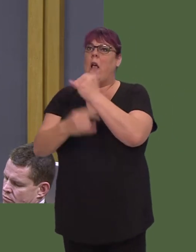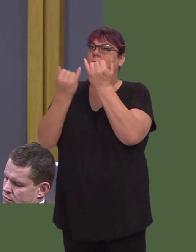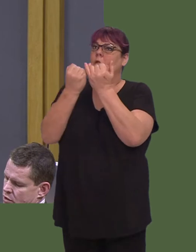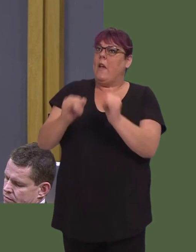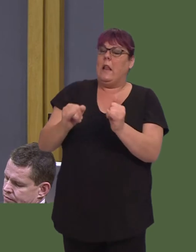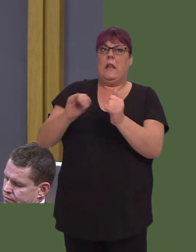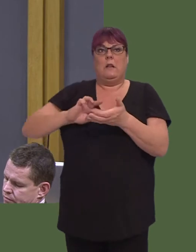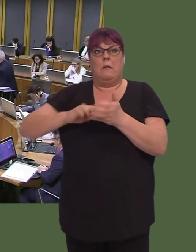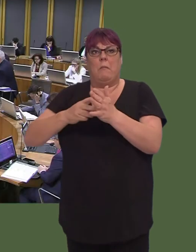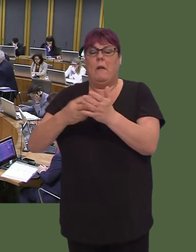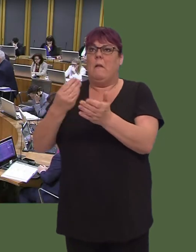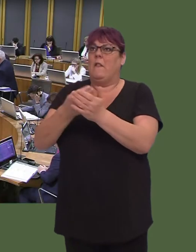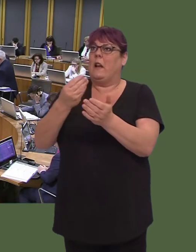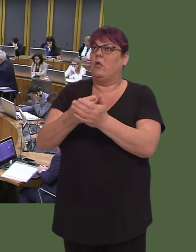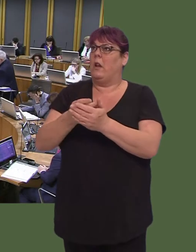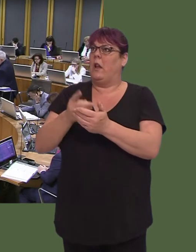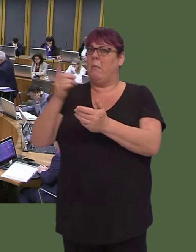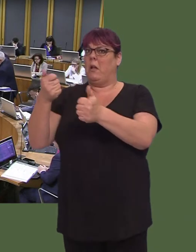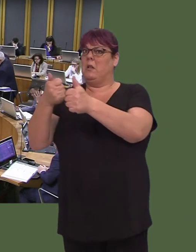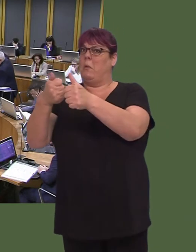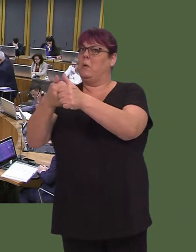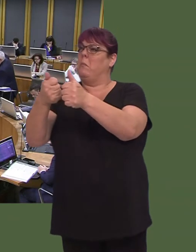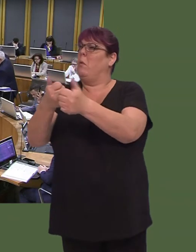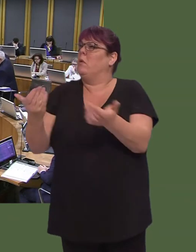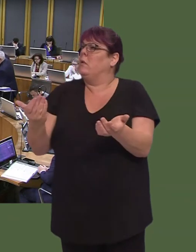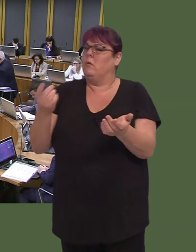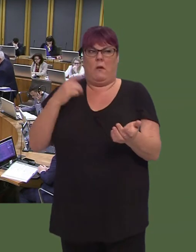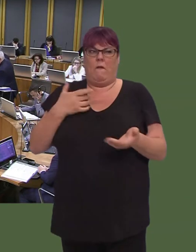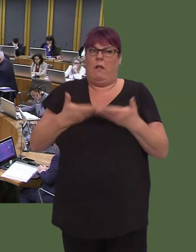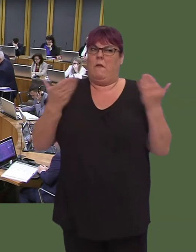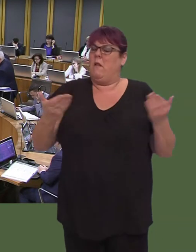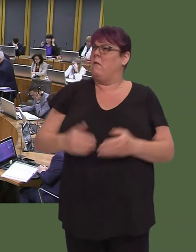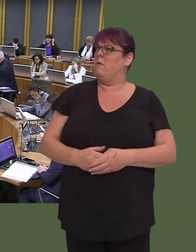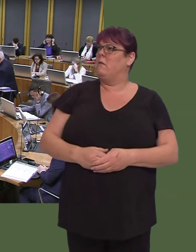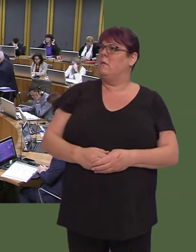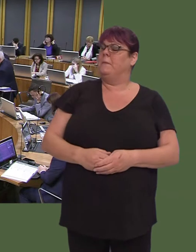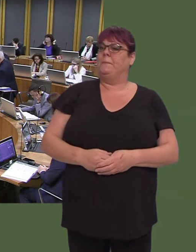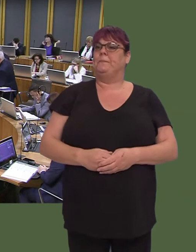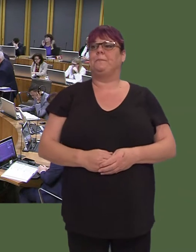Carwyn Jones AM: Wel, un o'r dadleuon y mae rhai cynghorau wedi'i ddweud wrthyf i yw y